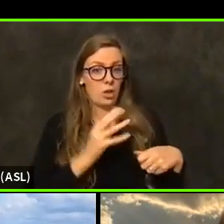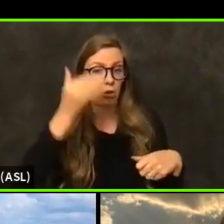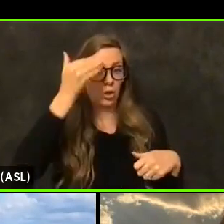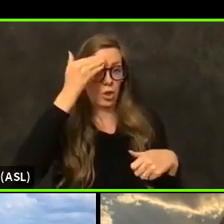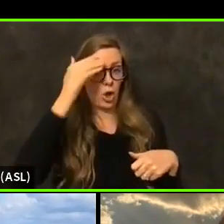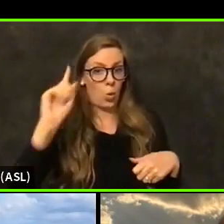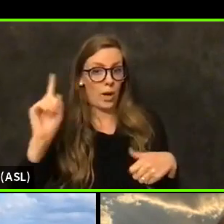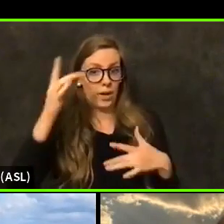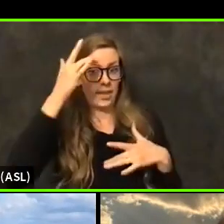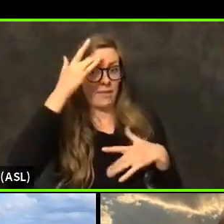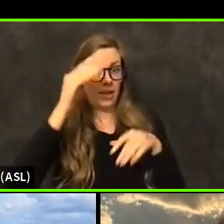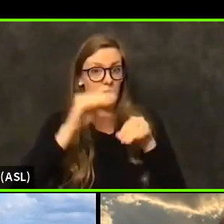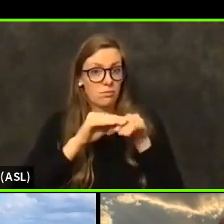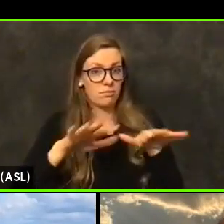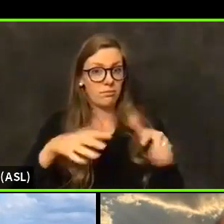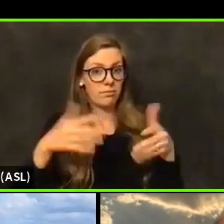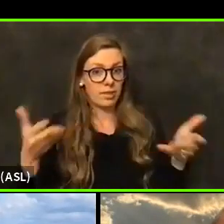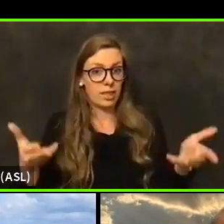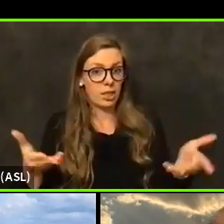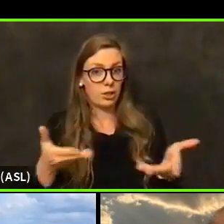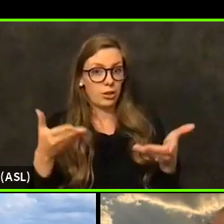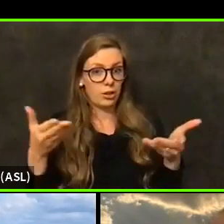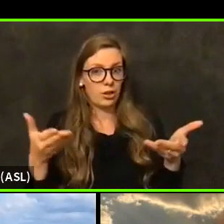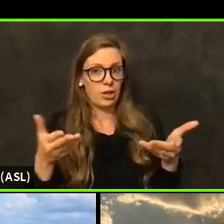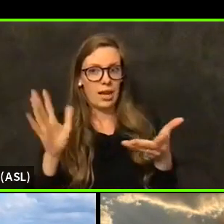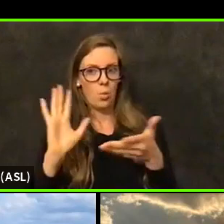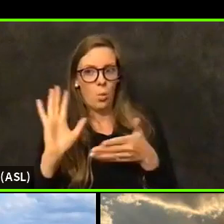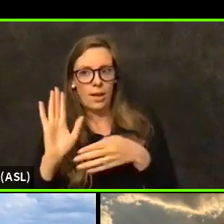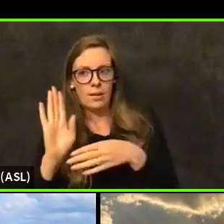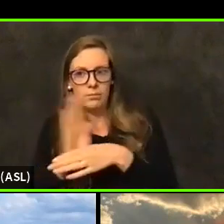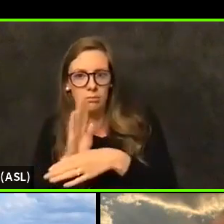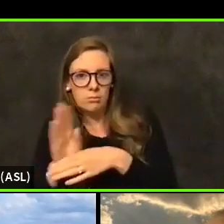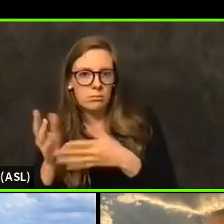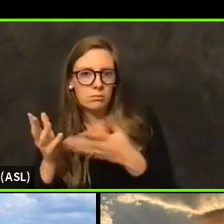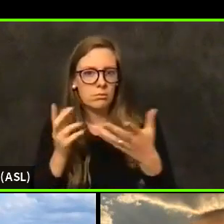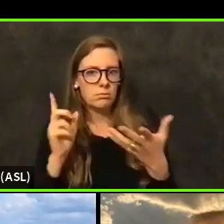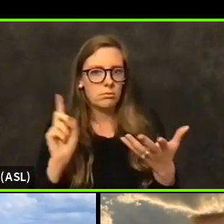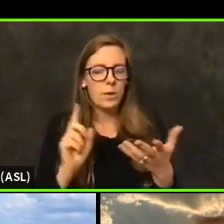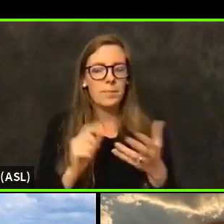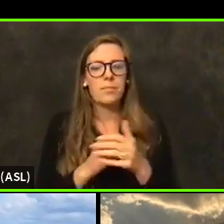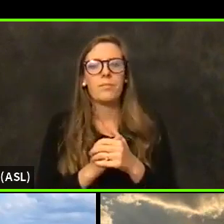coming from in our population and in what industries? And by extension, do we know?